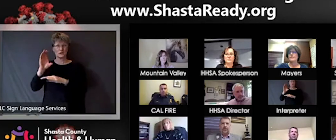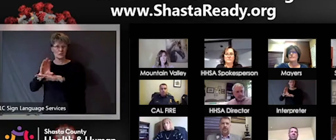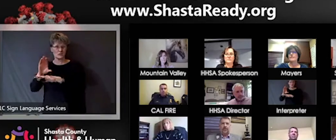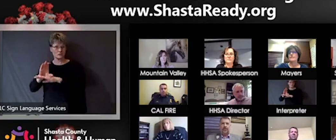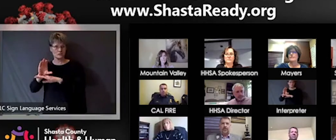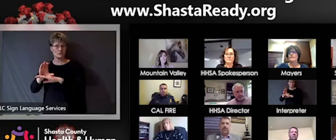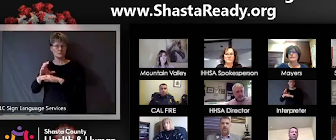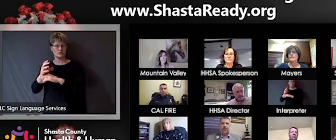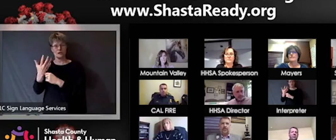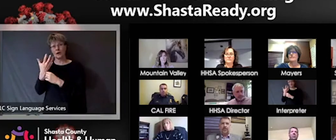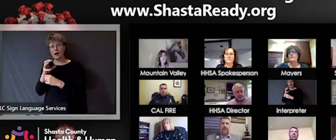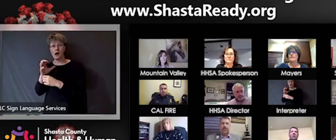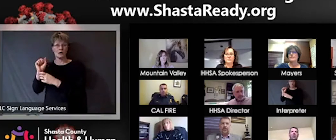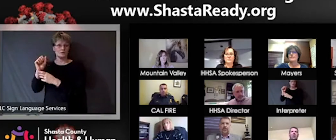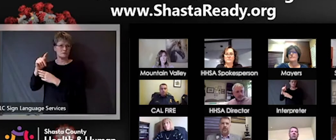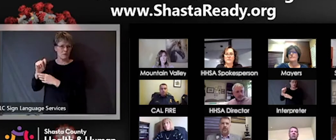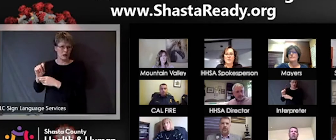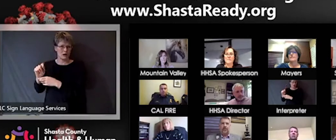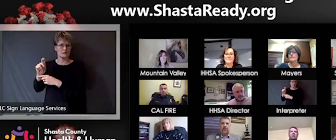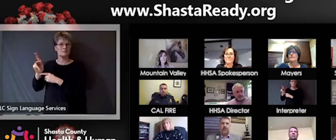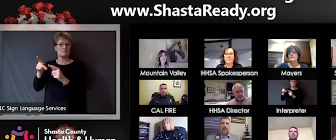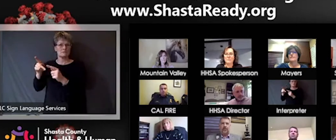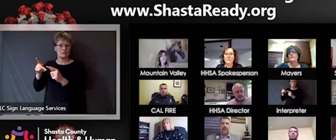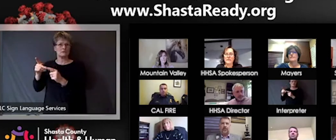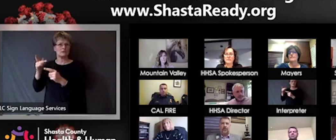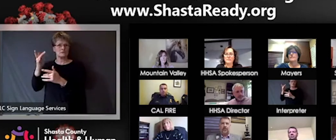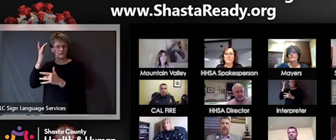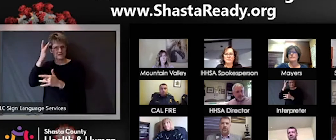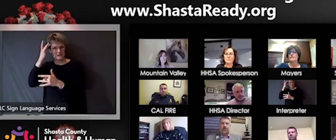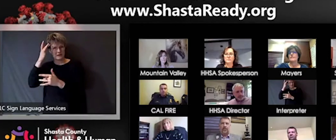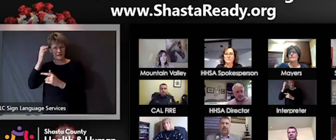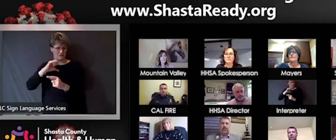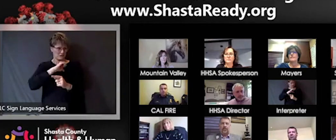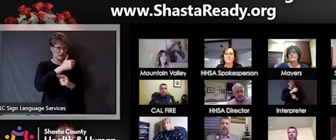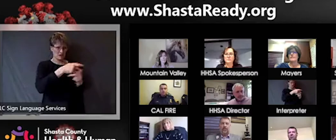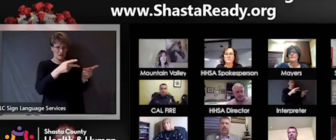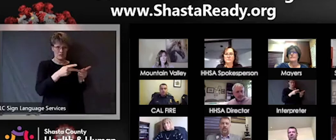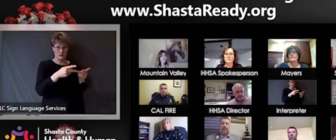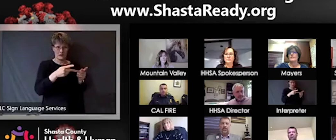know rise to the level of people need to kind of be on alert if they've been there?